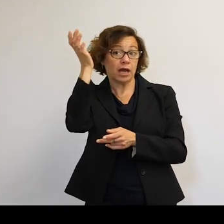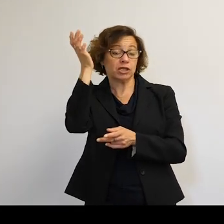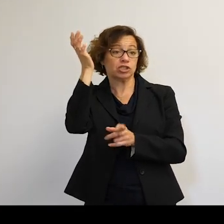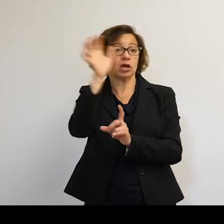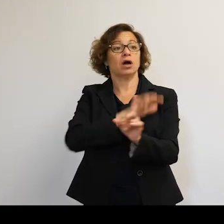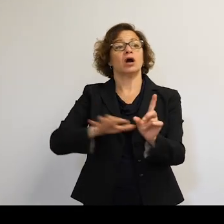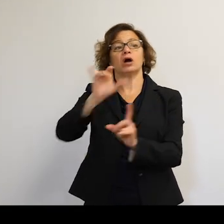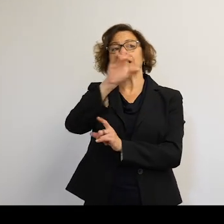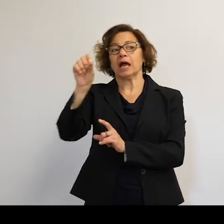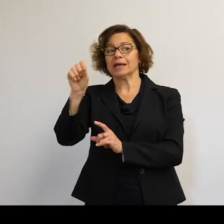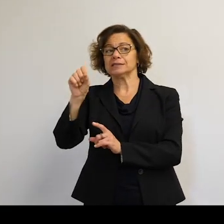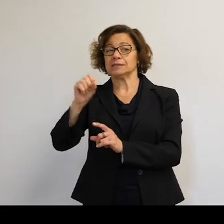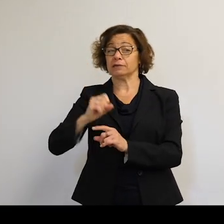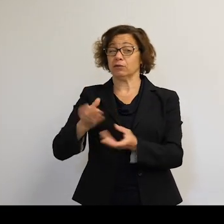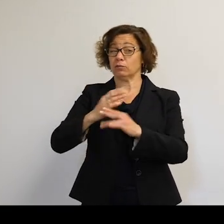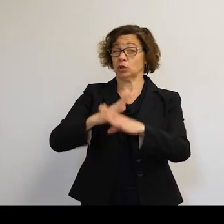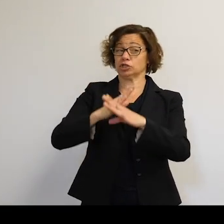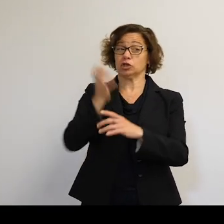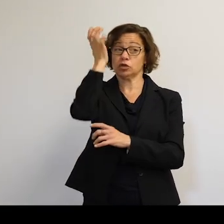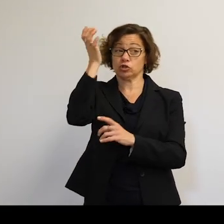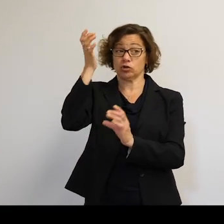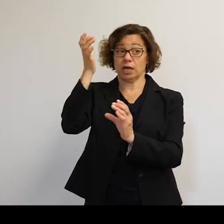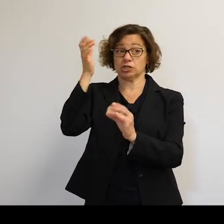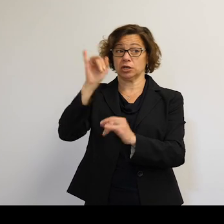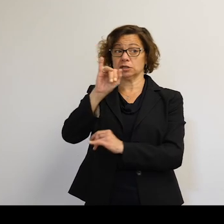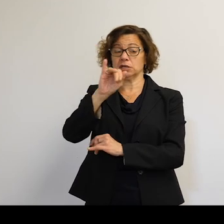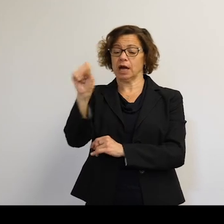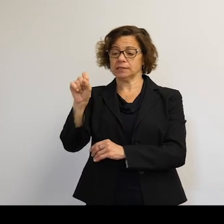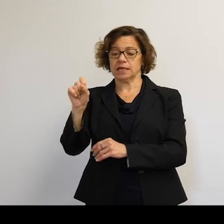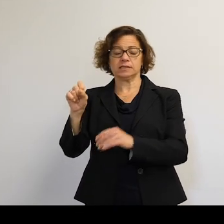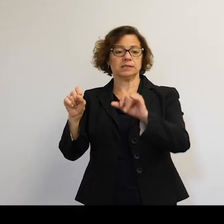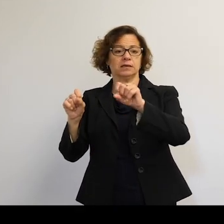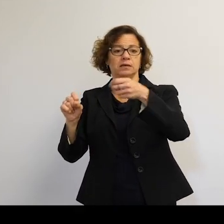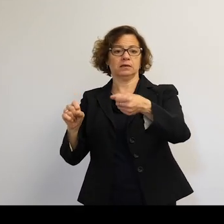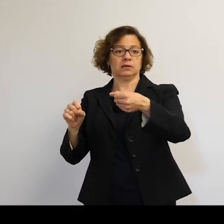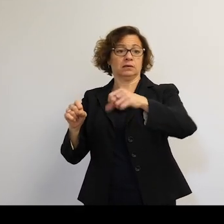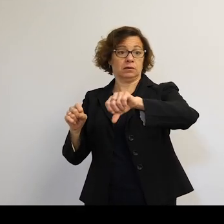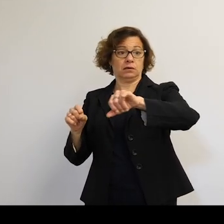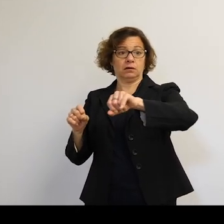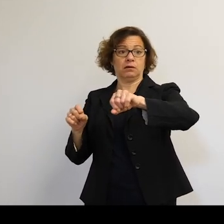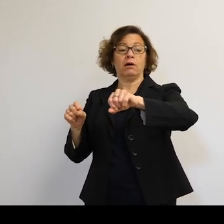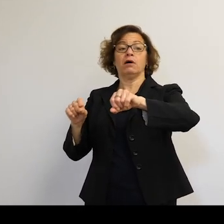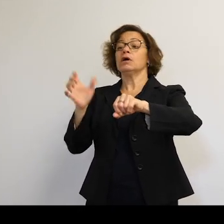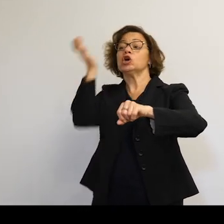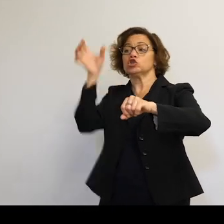Well, you could. You could. You do some of the aesthetics of the thing there. But you absolutely could.